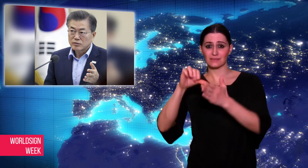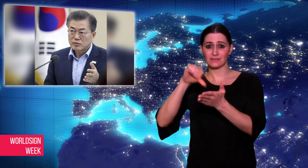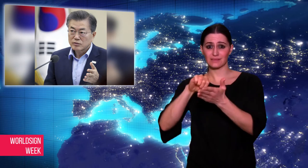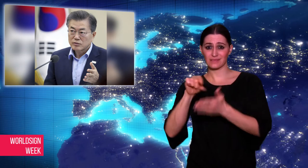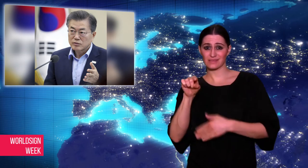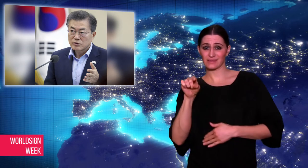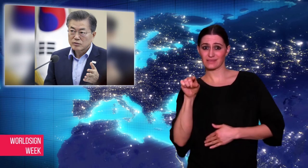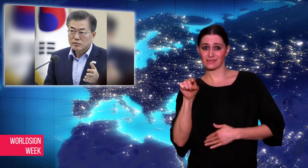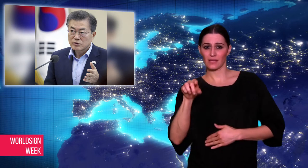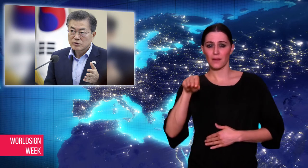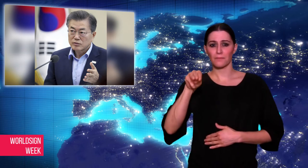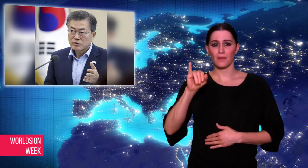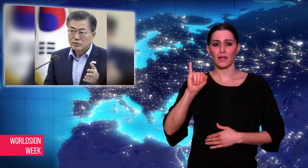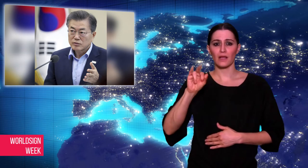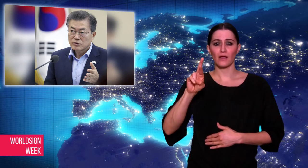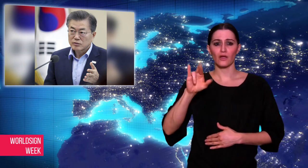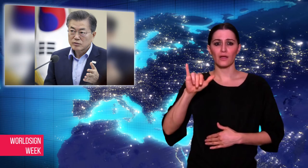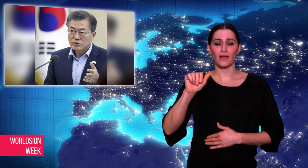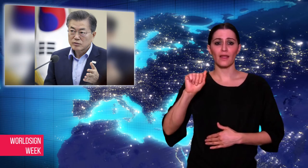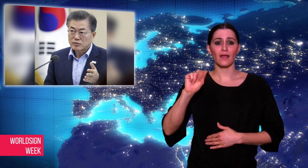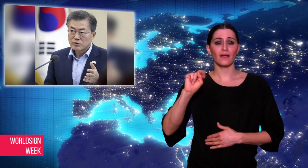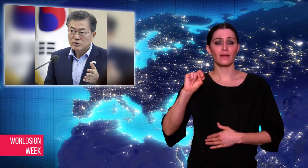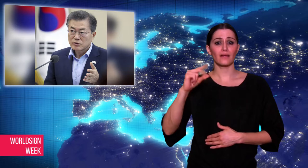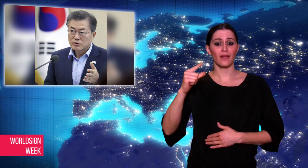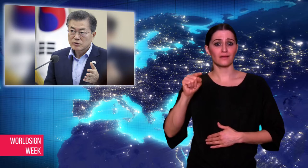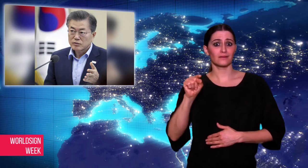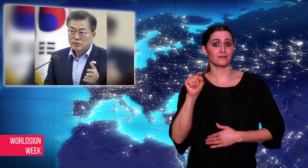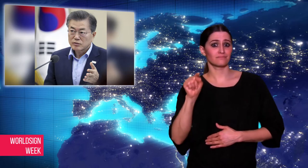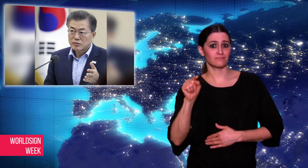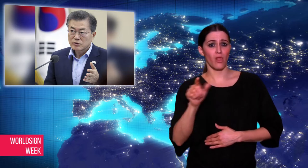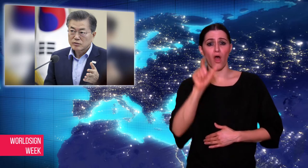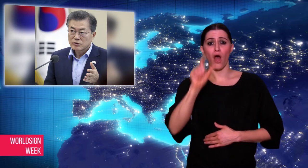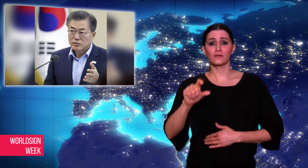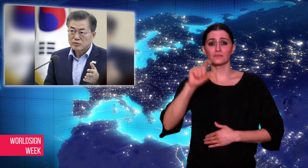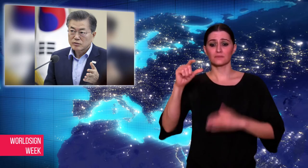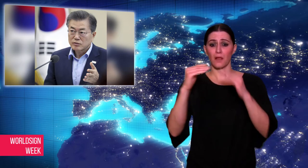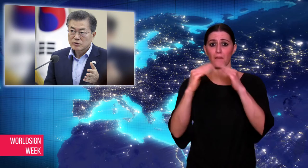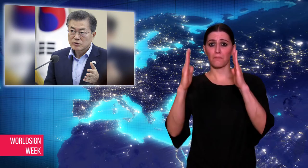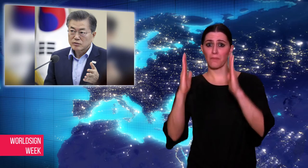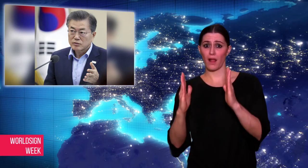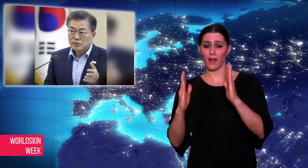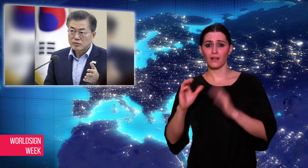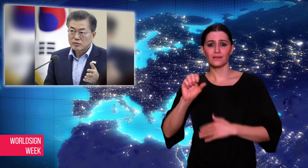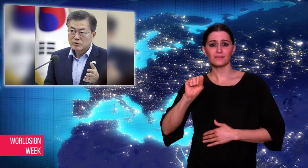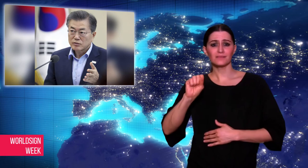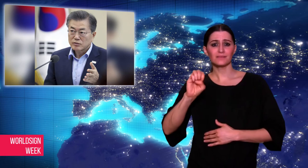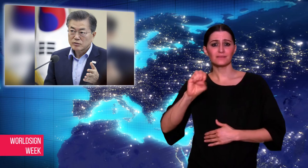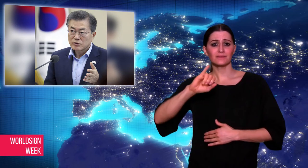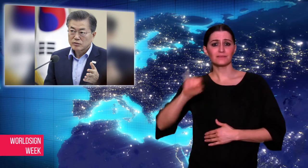city of Miryang, South Korea, a fire